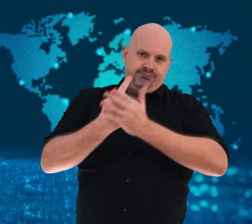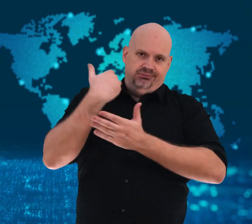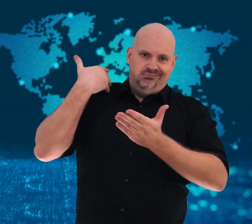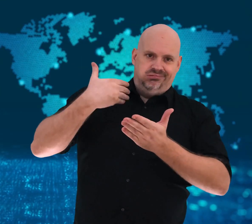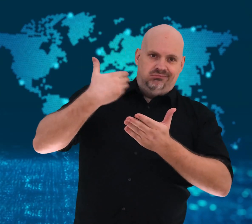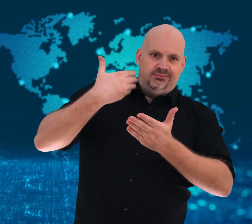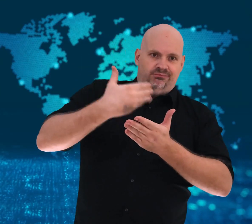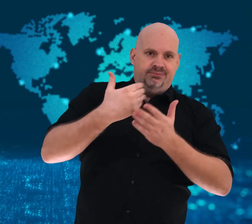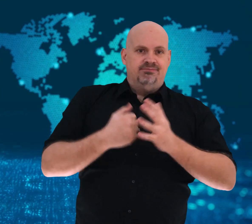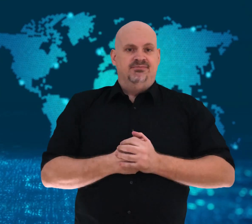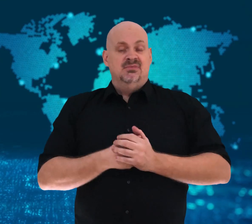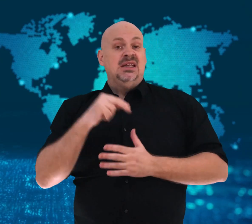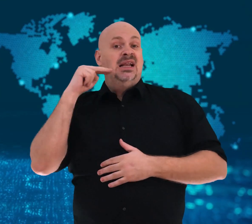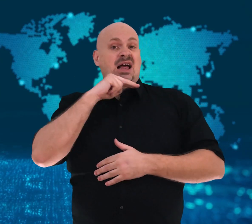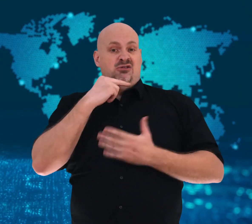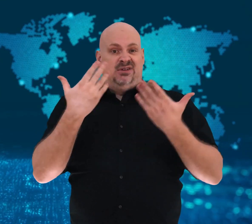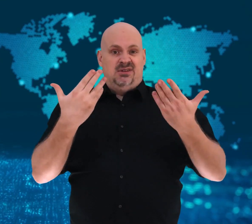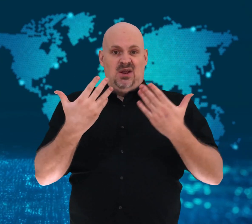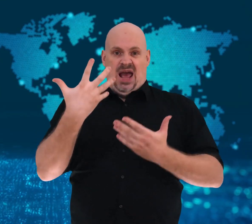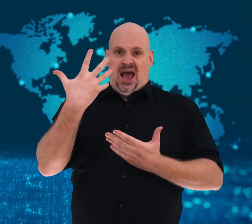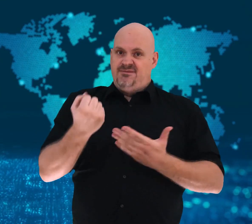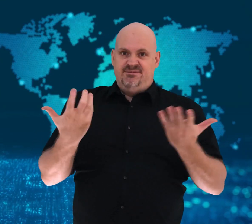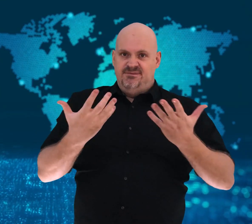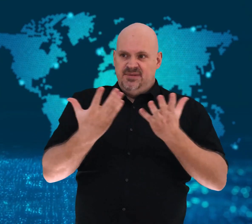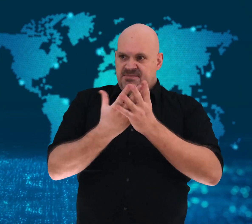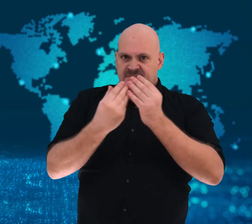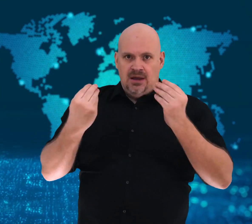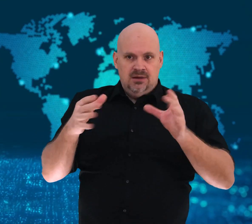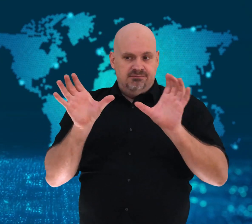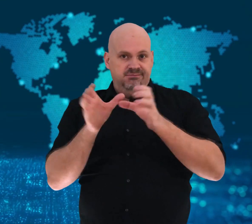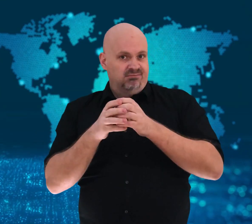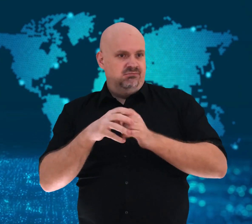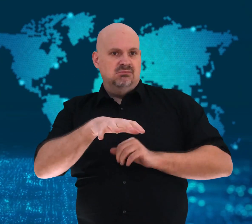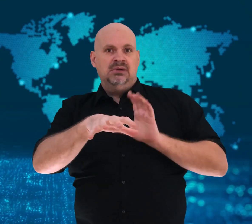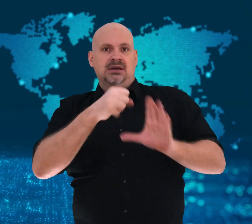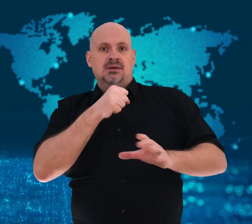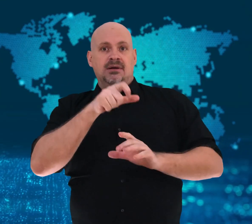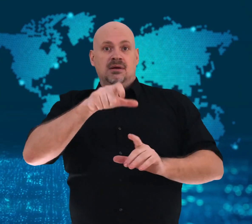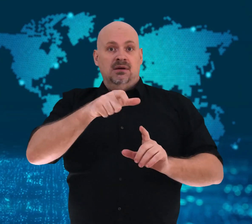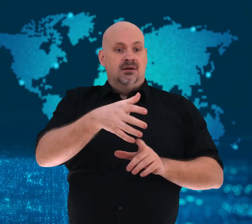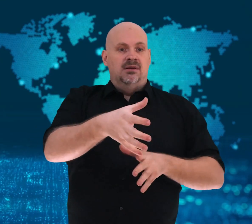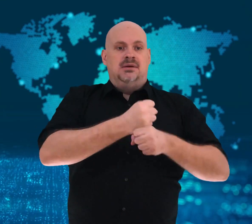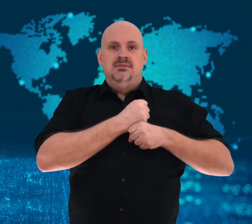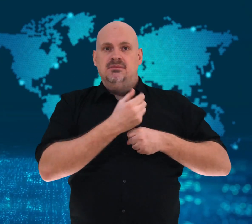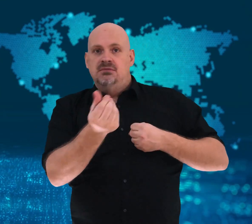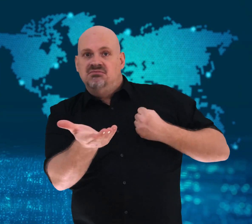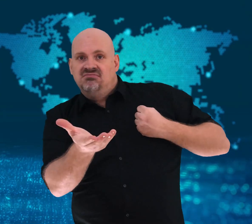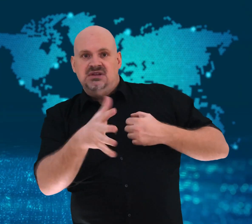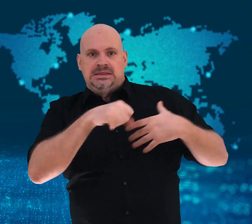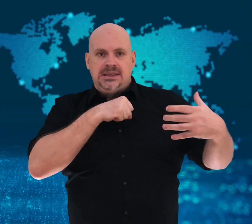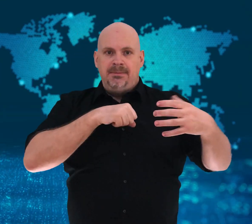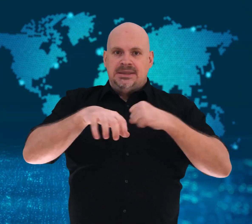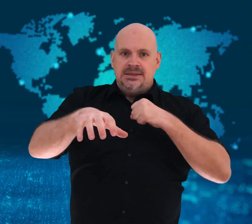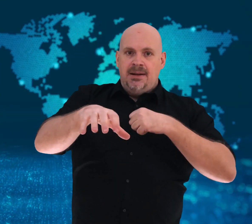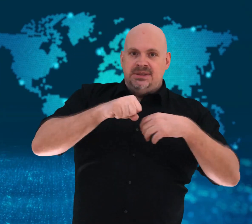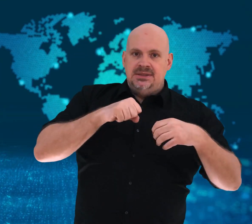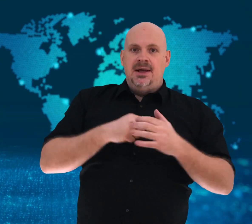Jailbreaks are common in the country as it continues to